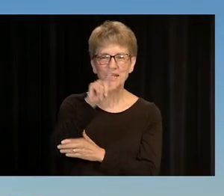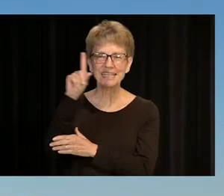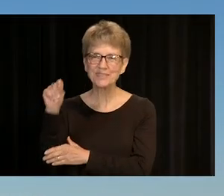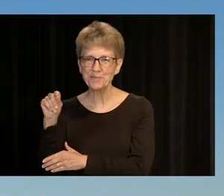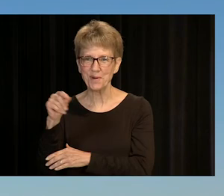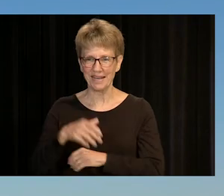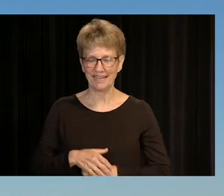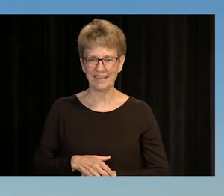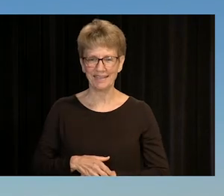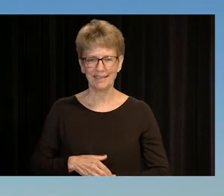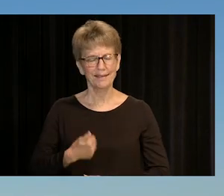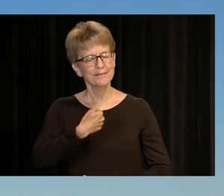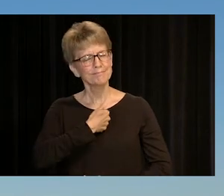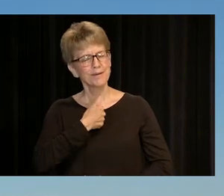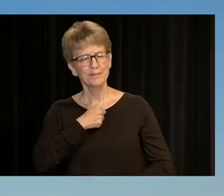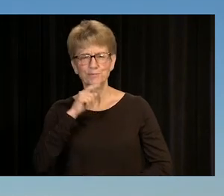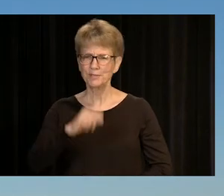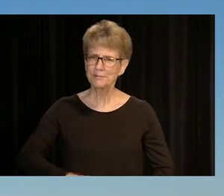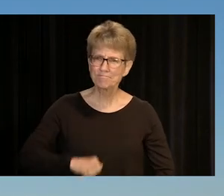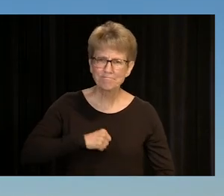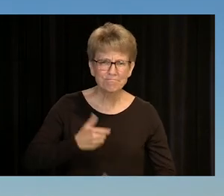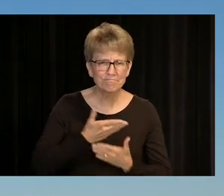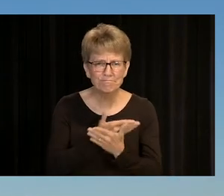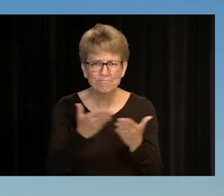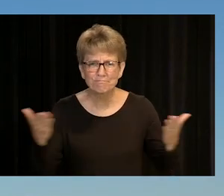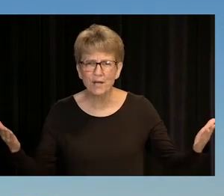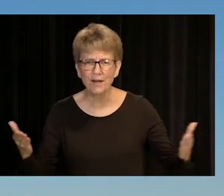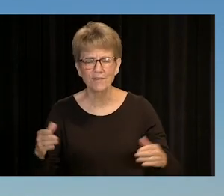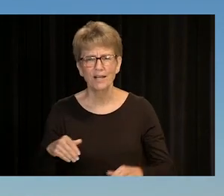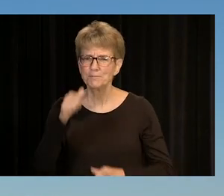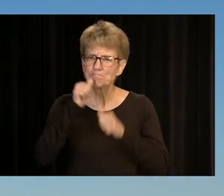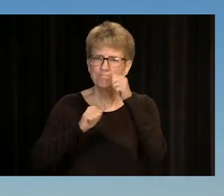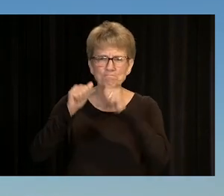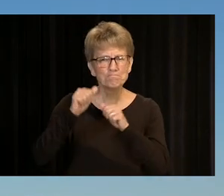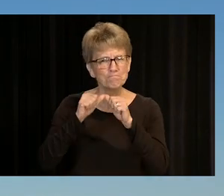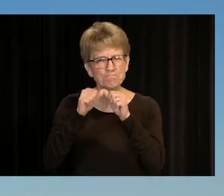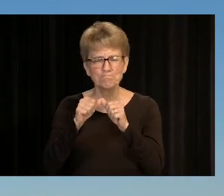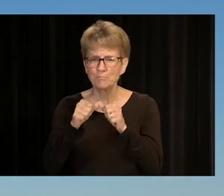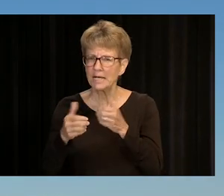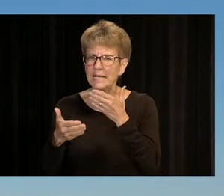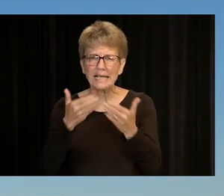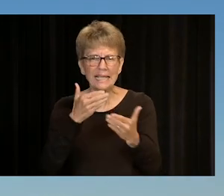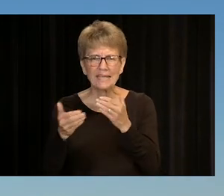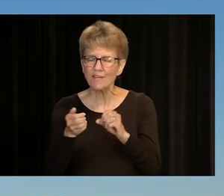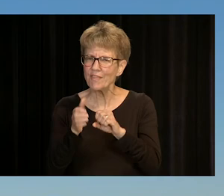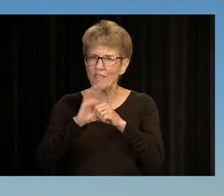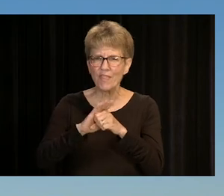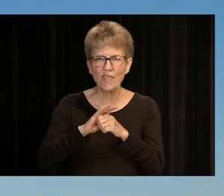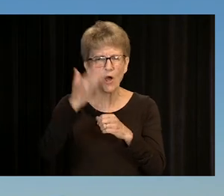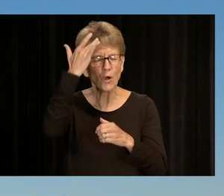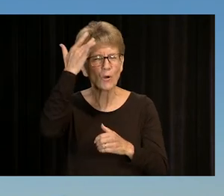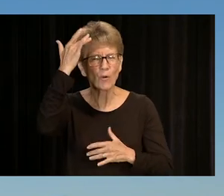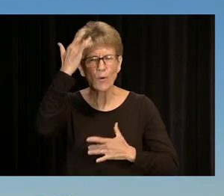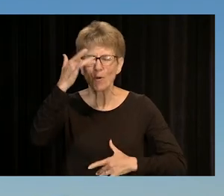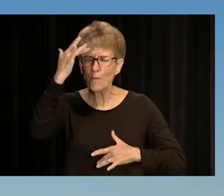I AM SO PROUD OF YOU FOR HANGING IN THERE THROUGH THIS PANDEMIC AND MAKING IT TO GRADUATION.